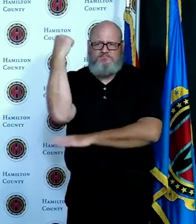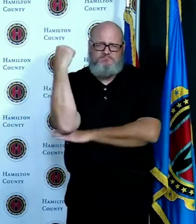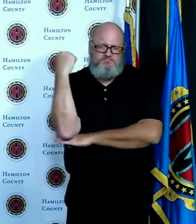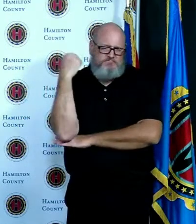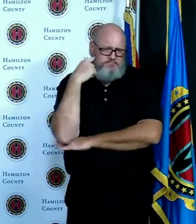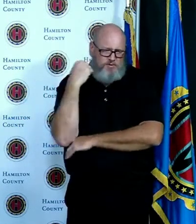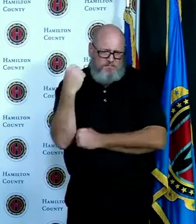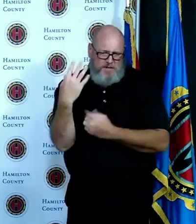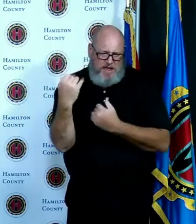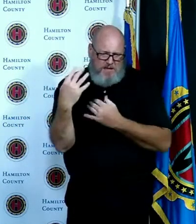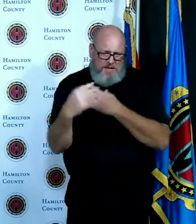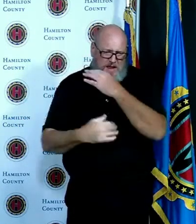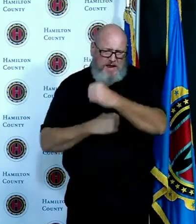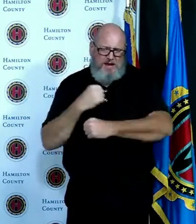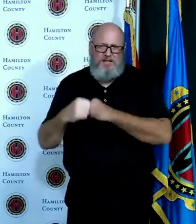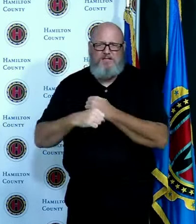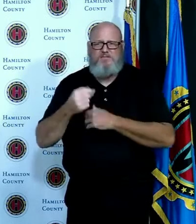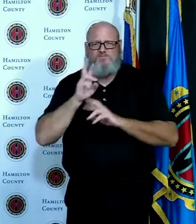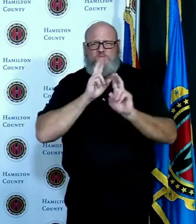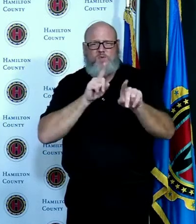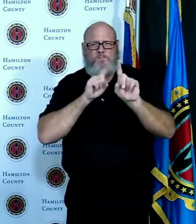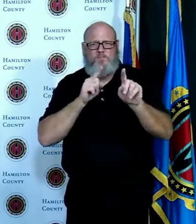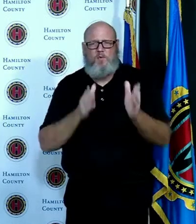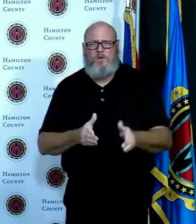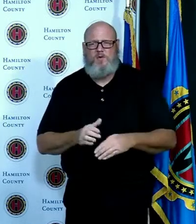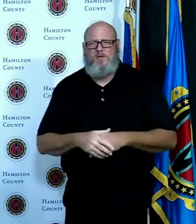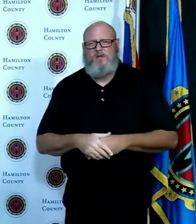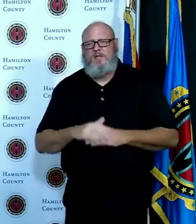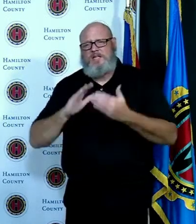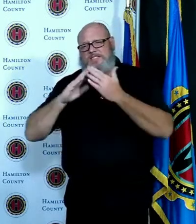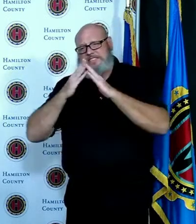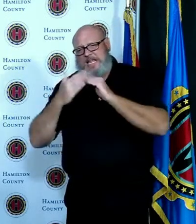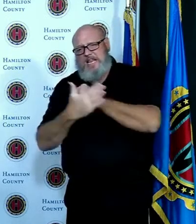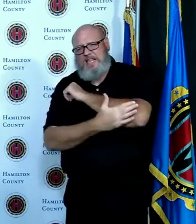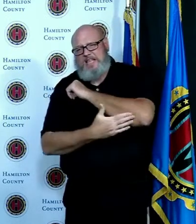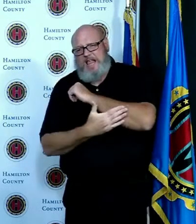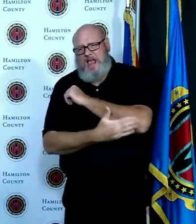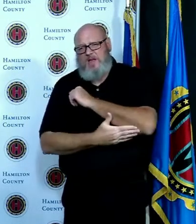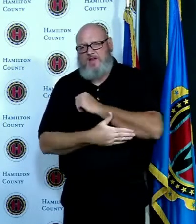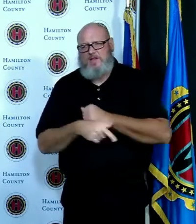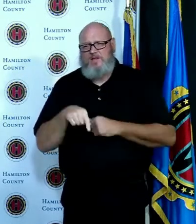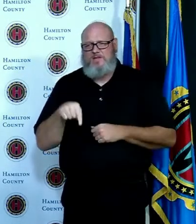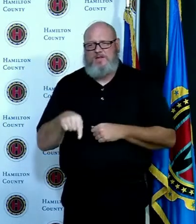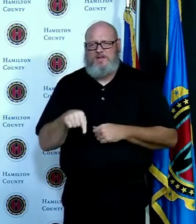not only the county but also the city and so Jay before you ask your question and I'm obviously